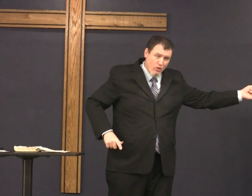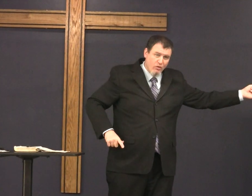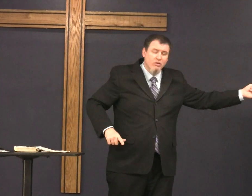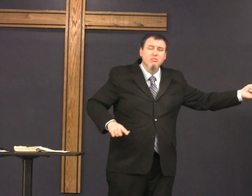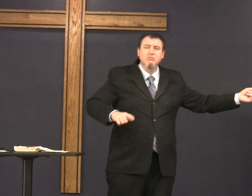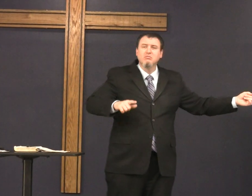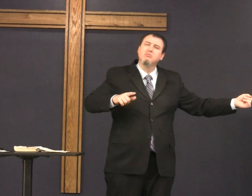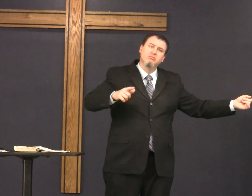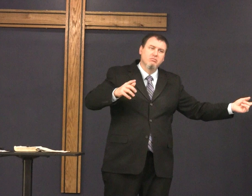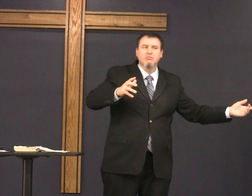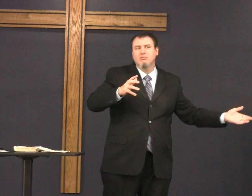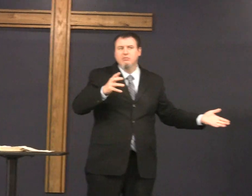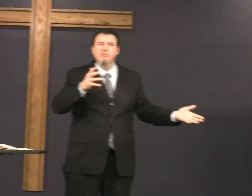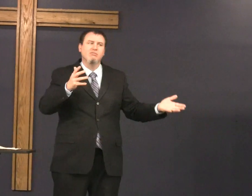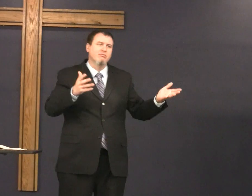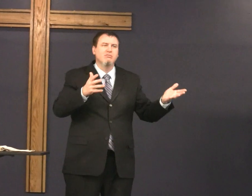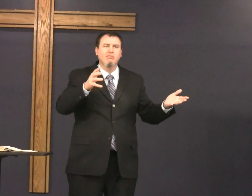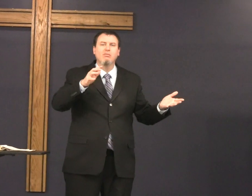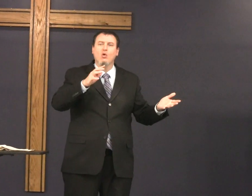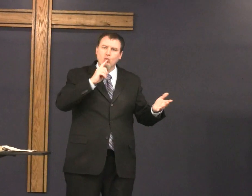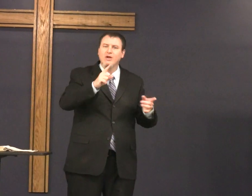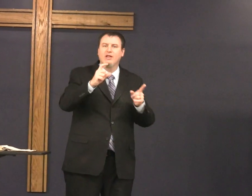so we could sign this Lord